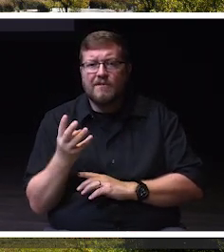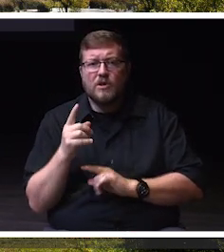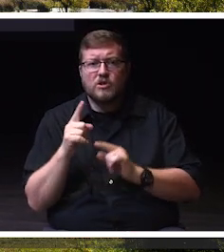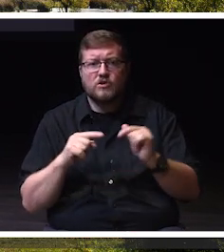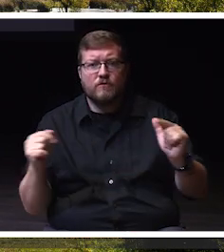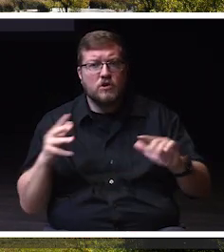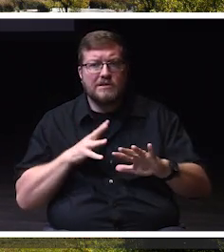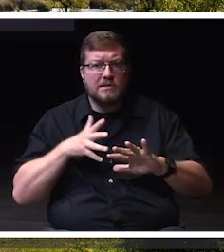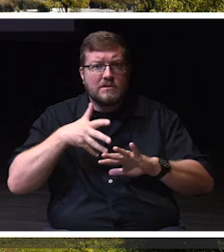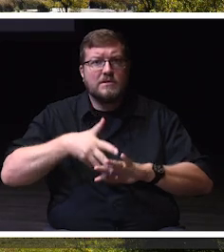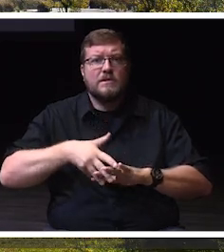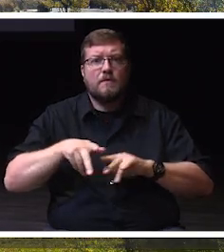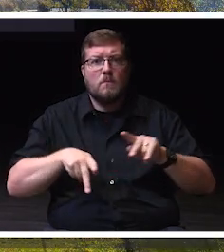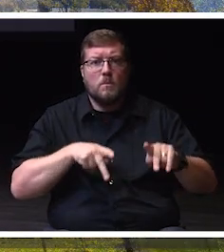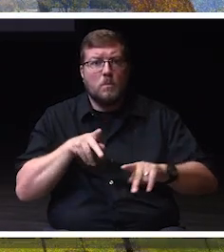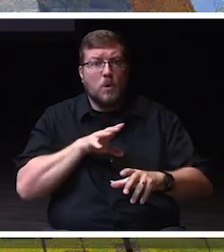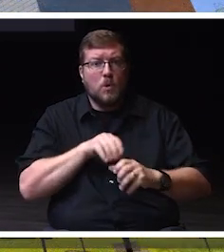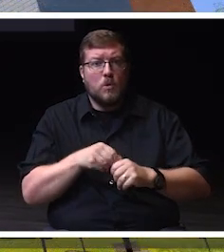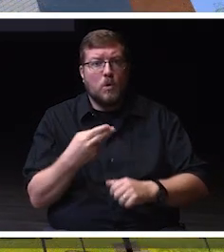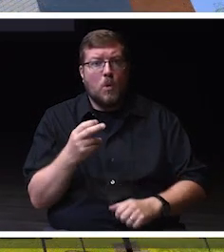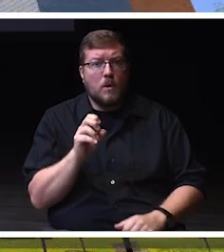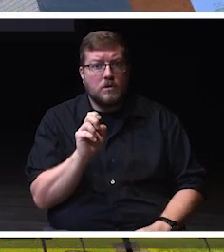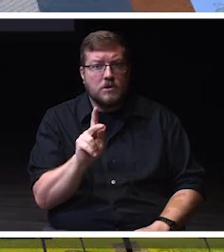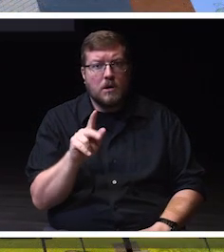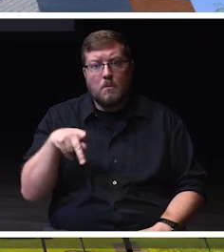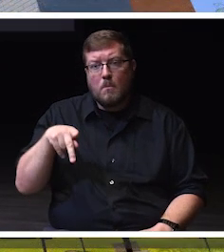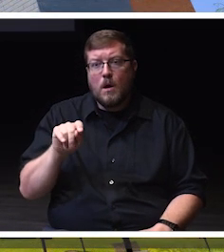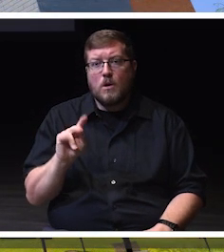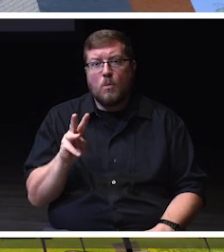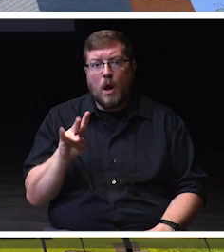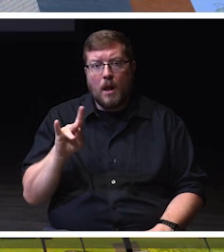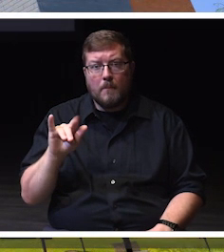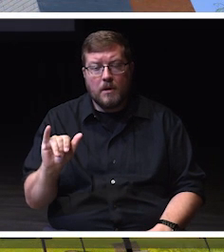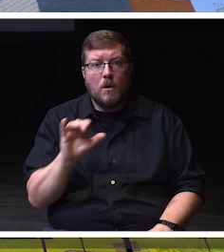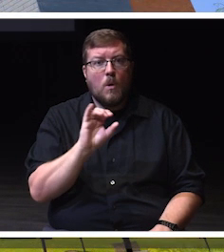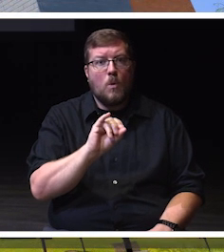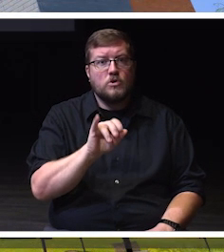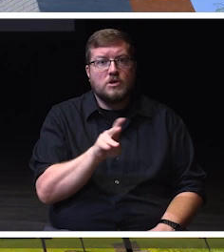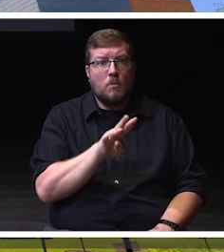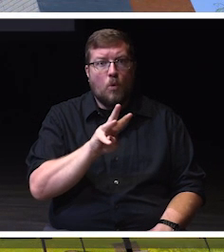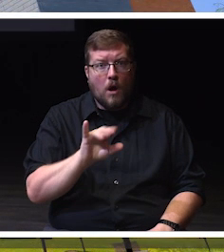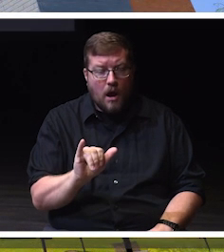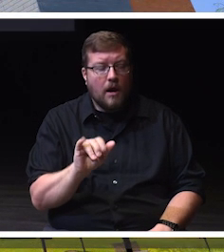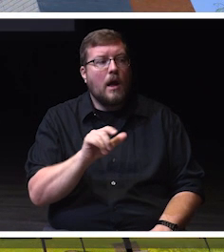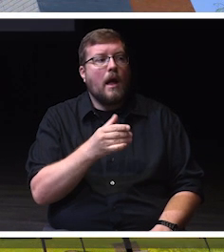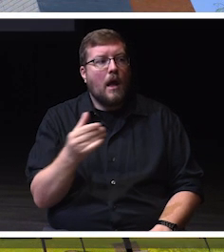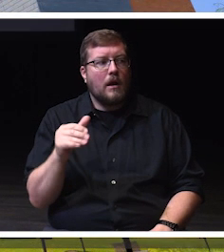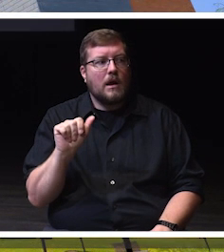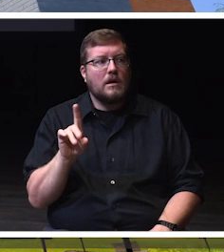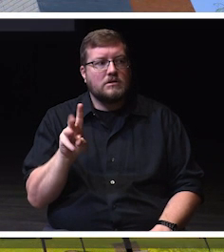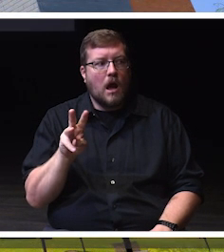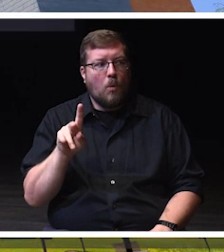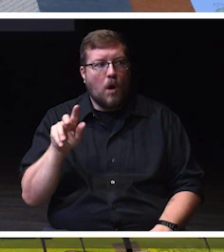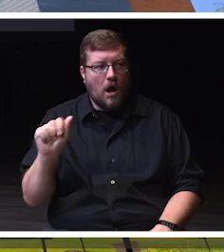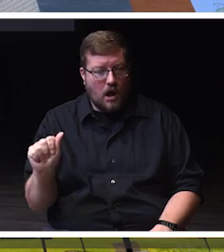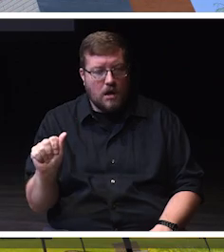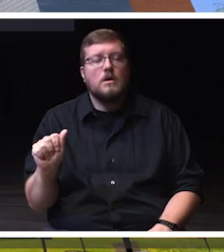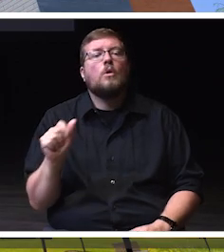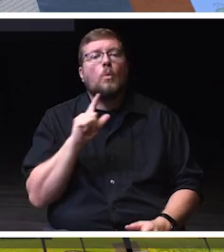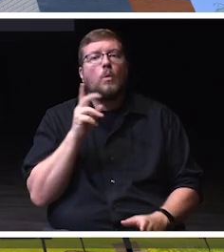including the Ho-Chunk, Potawatomi, Ojibwe, and Odawa. We welcome and are honored by the responsibility